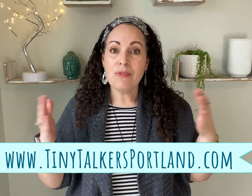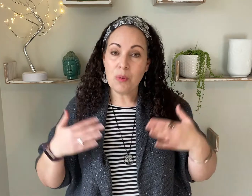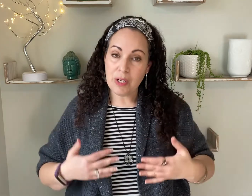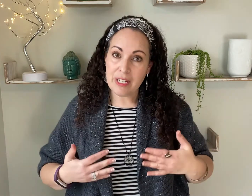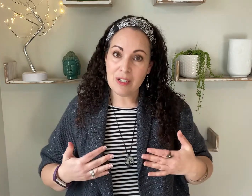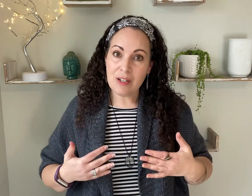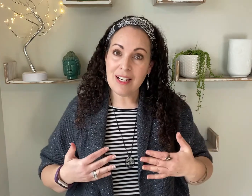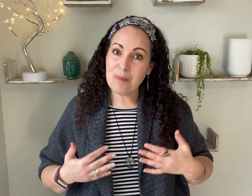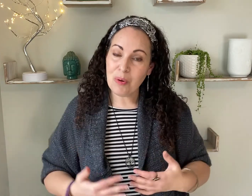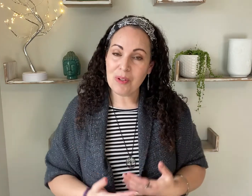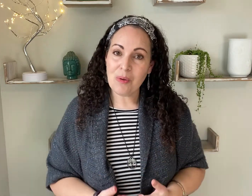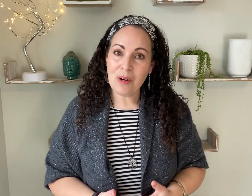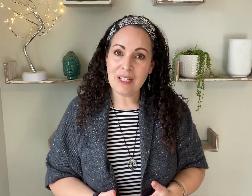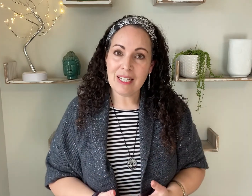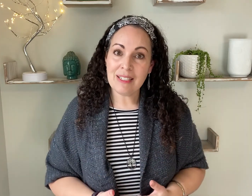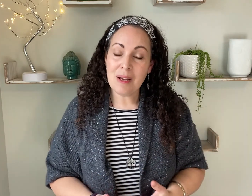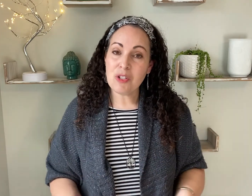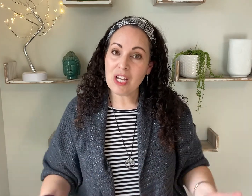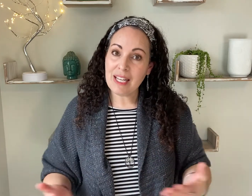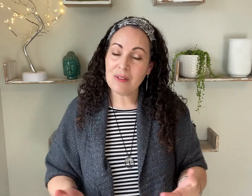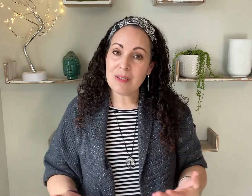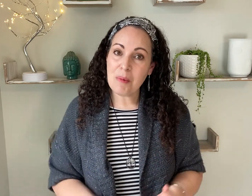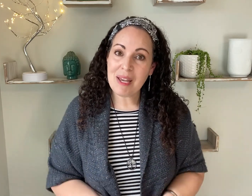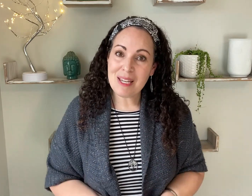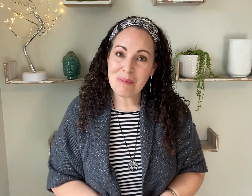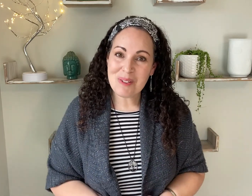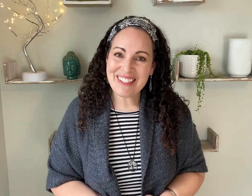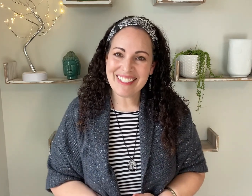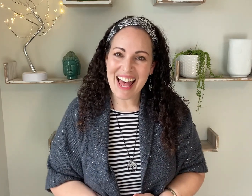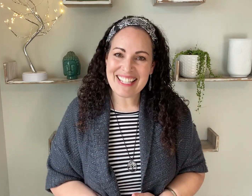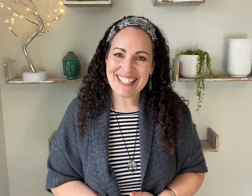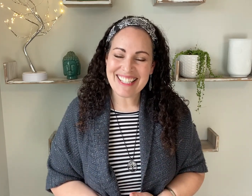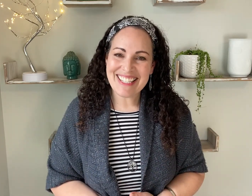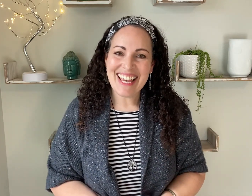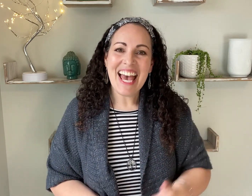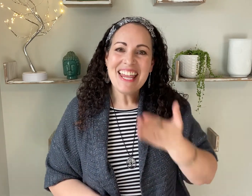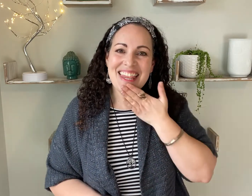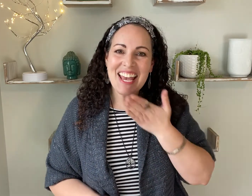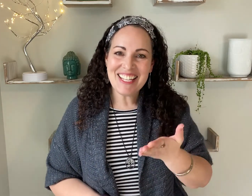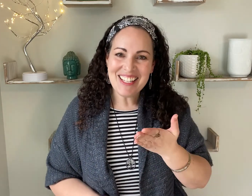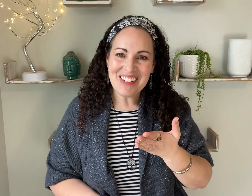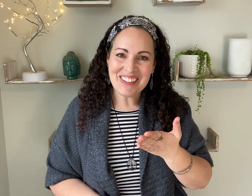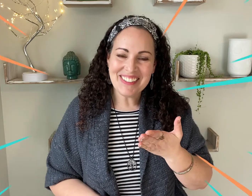If you are here in Portland Oregon come check out some of my in person classes. Thank you!